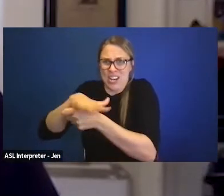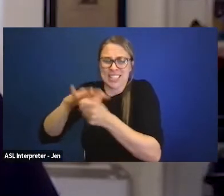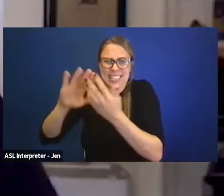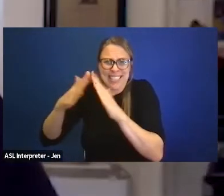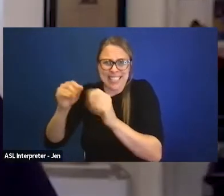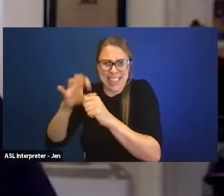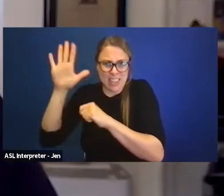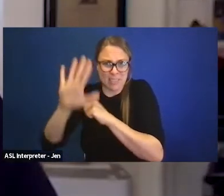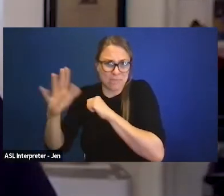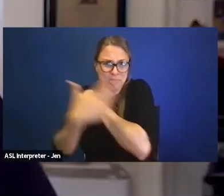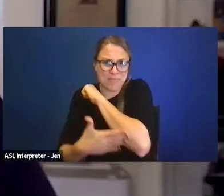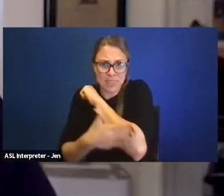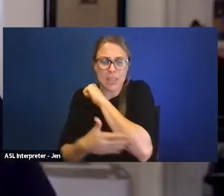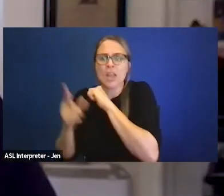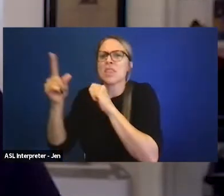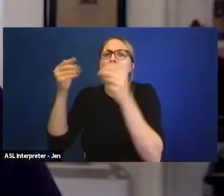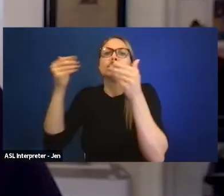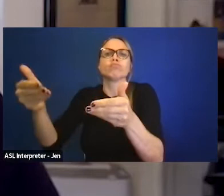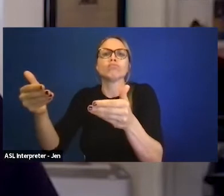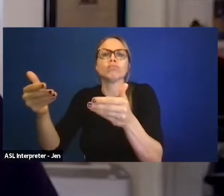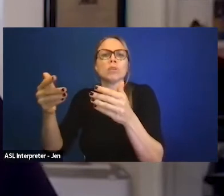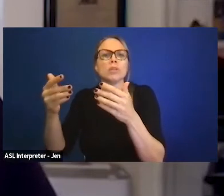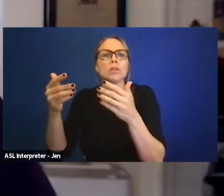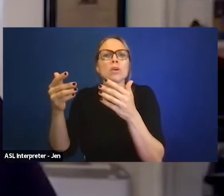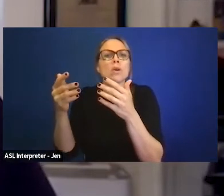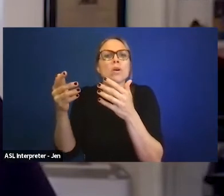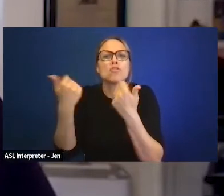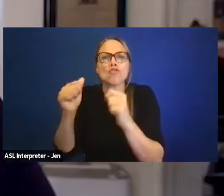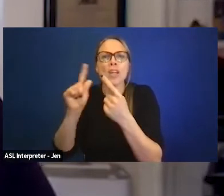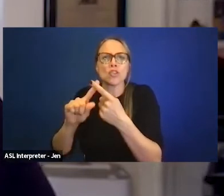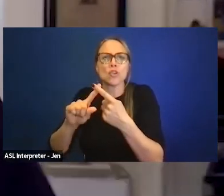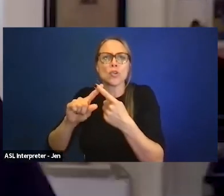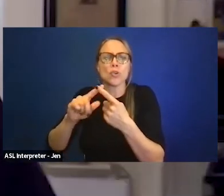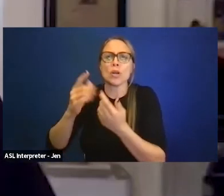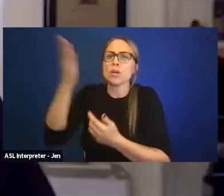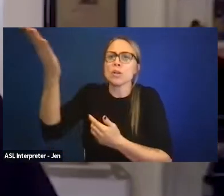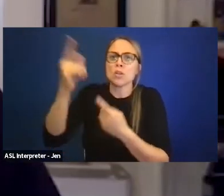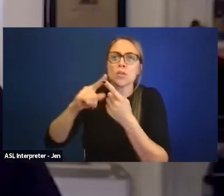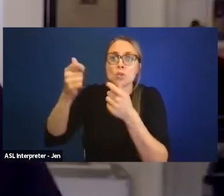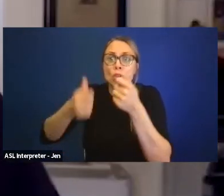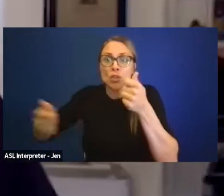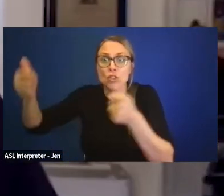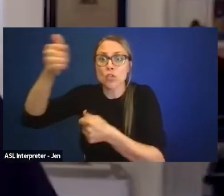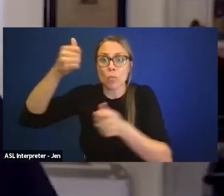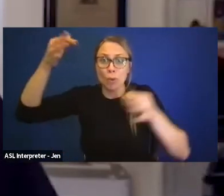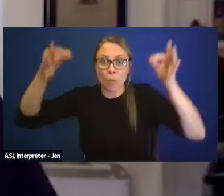had gone forward trying to get a case before the US Supreme Court that the Court,